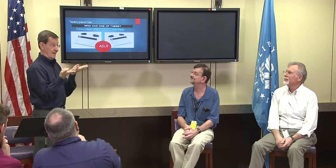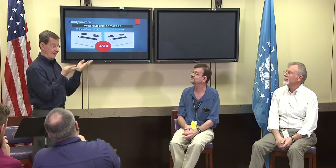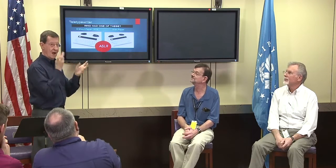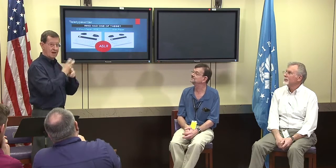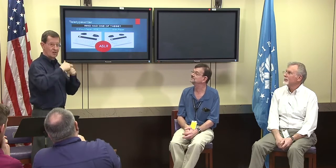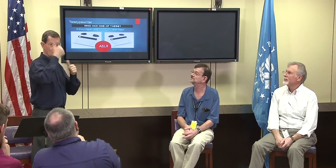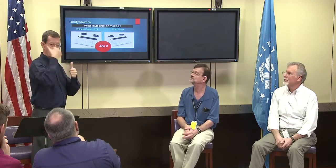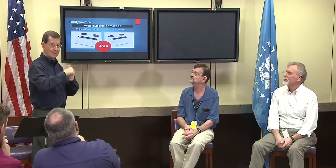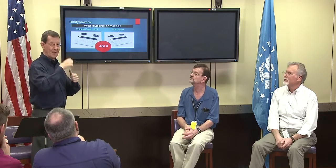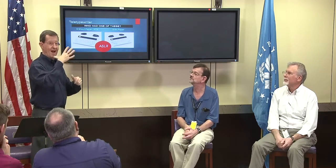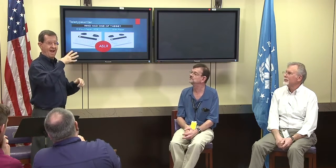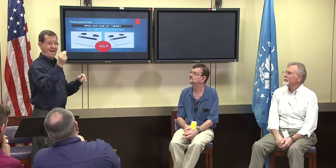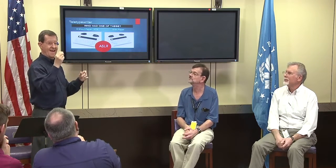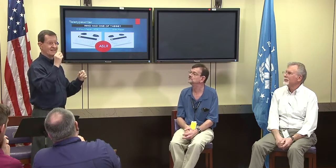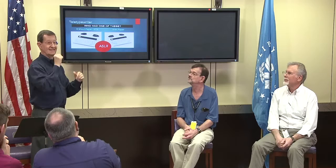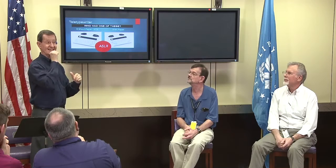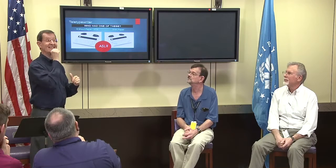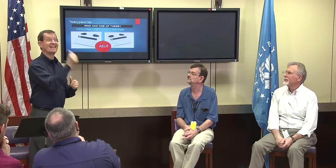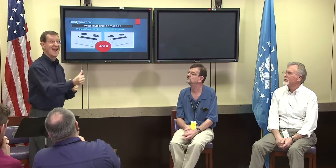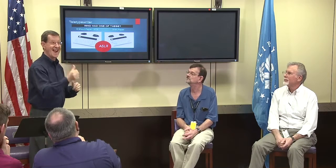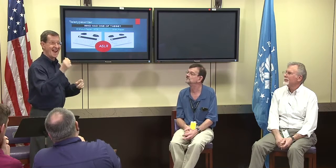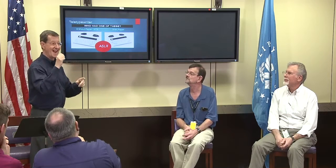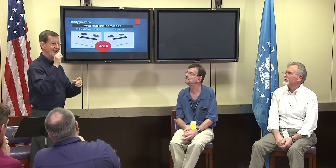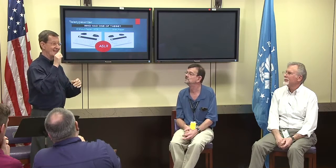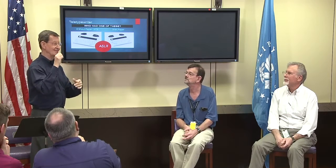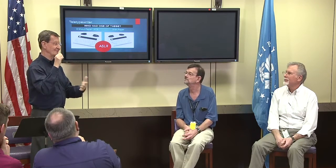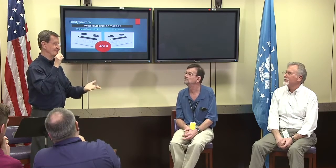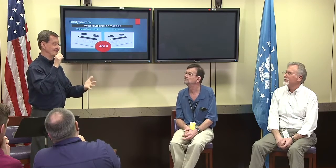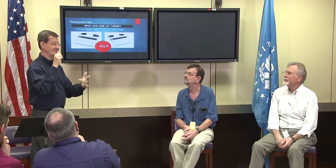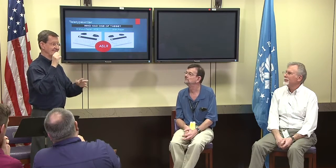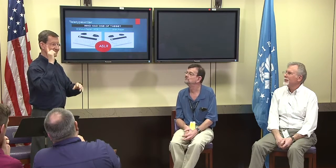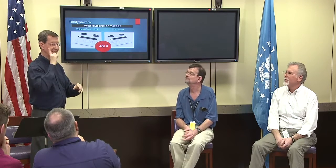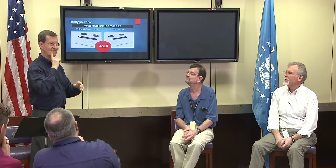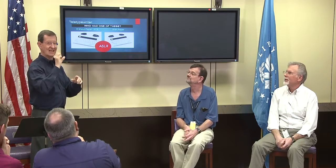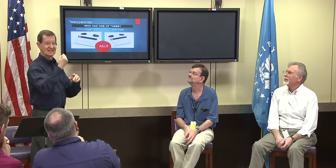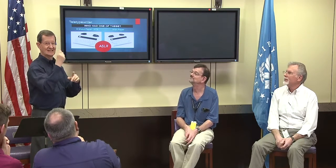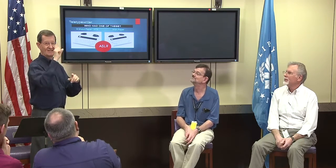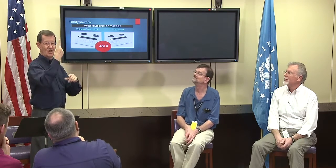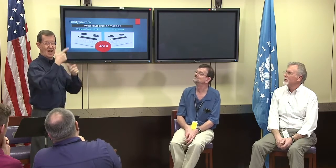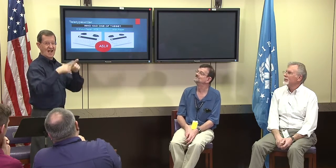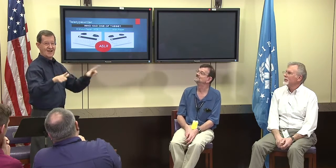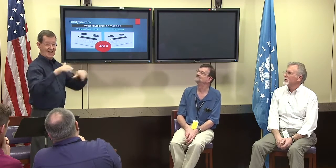The other ones if the message scrolled by on the LED screen,